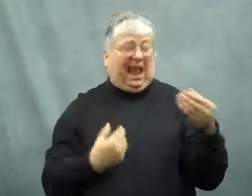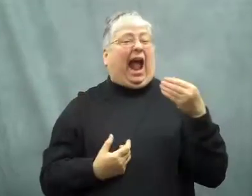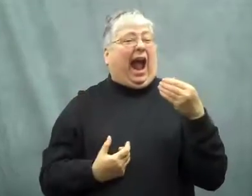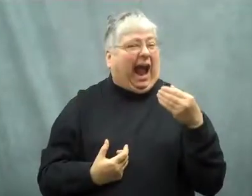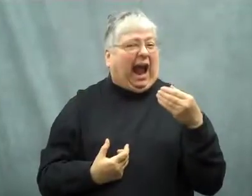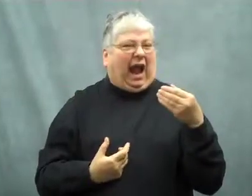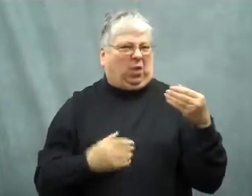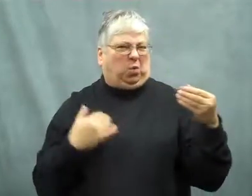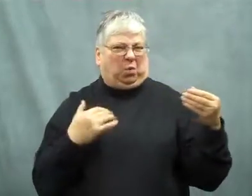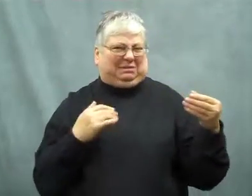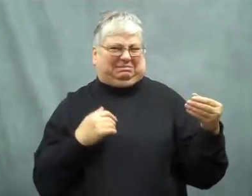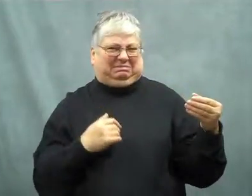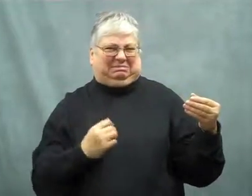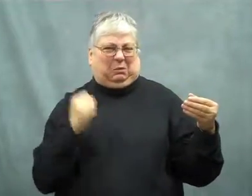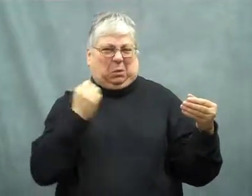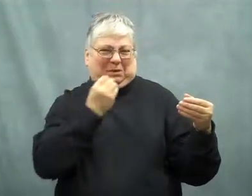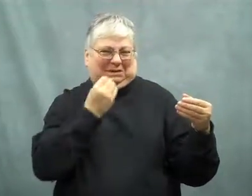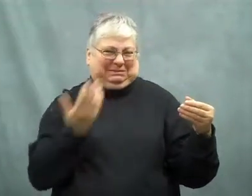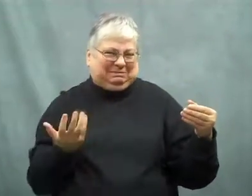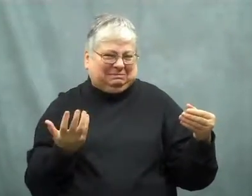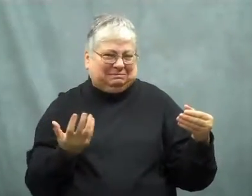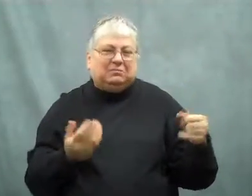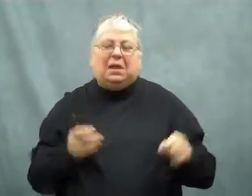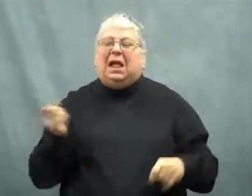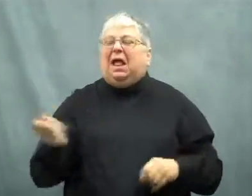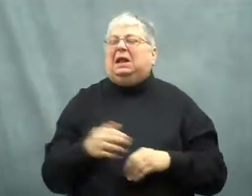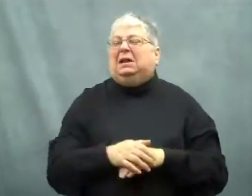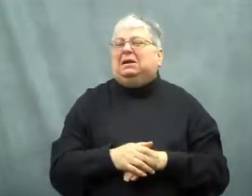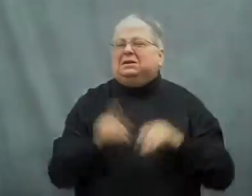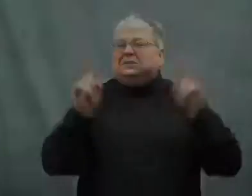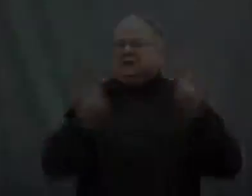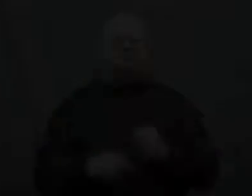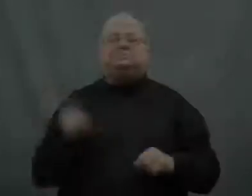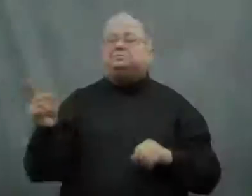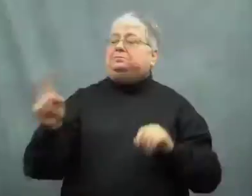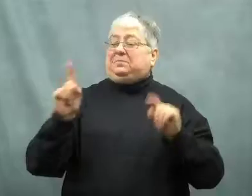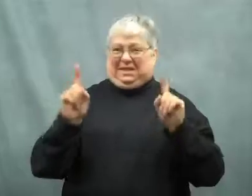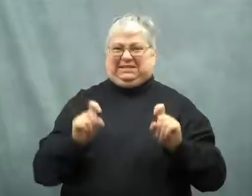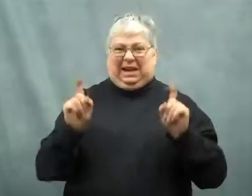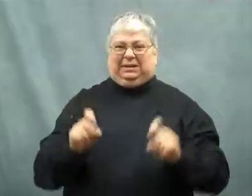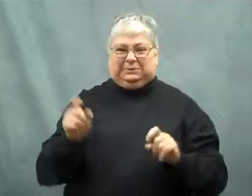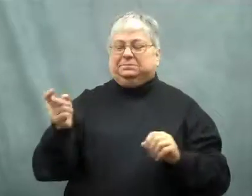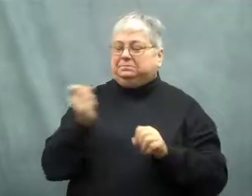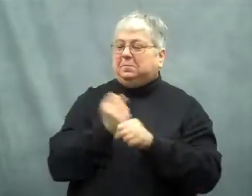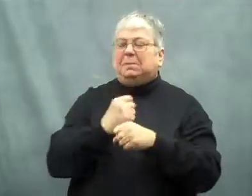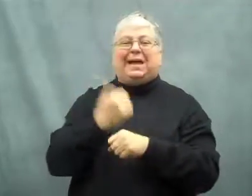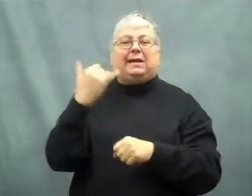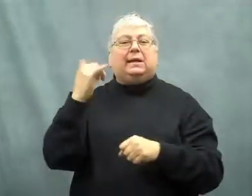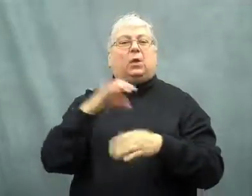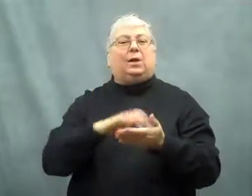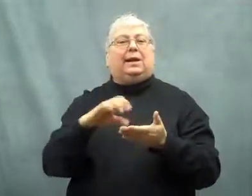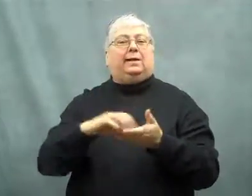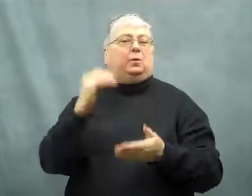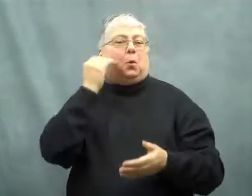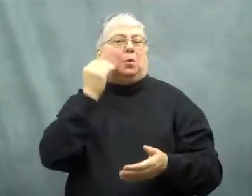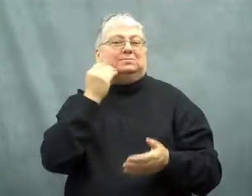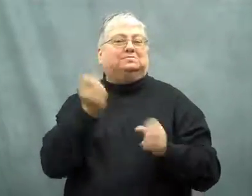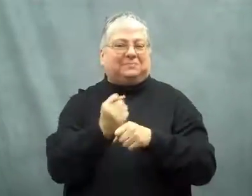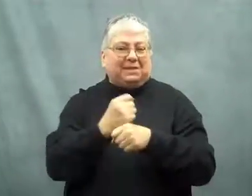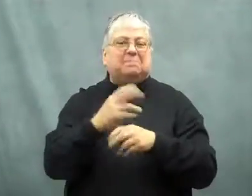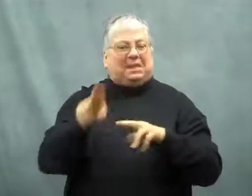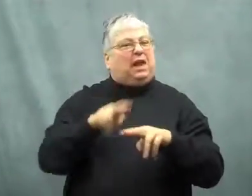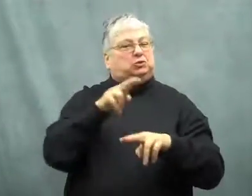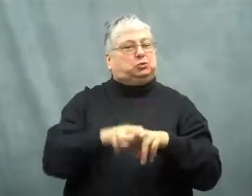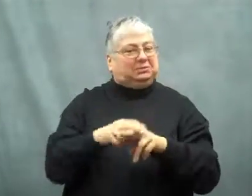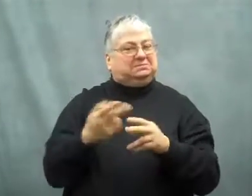You wouldn't want to eat it.